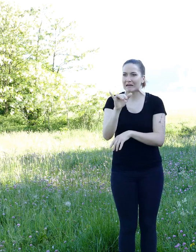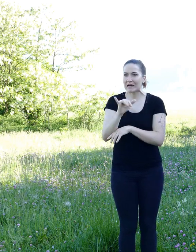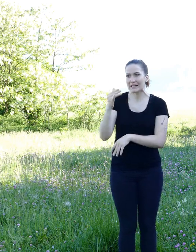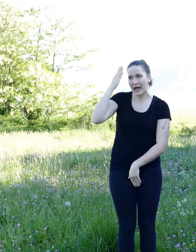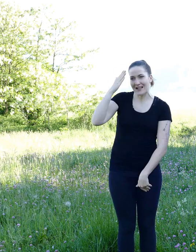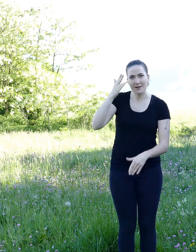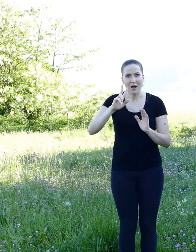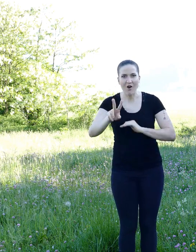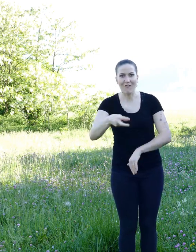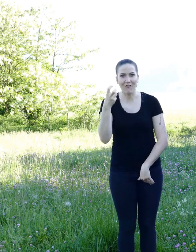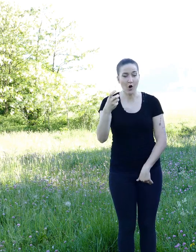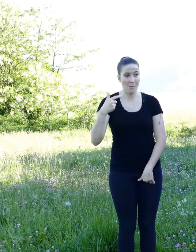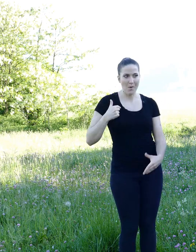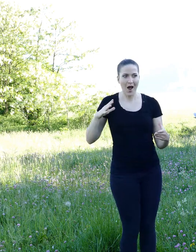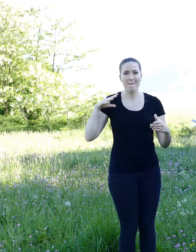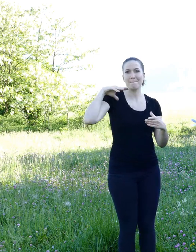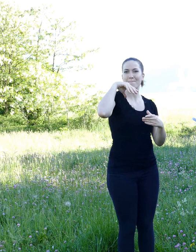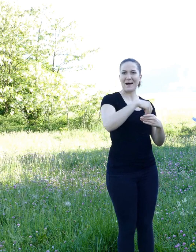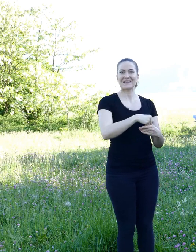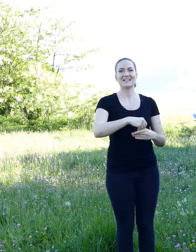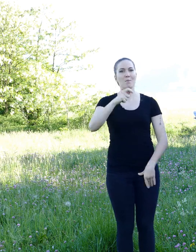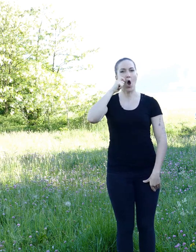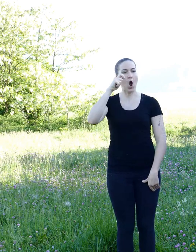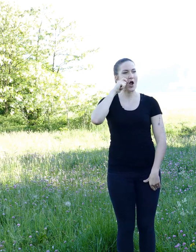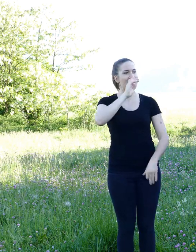to participate in the investigation alongside Inspector Georges.